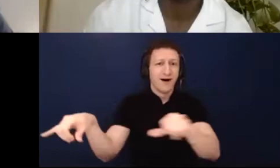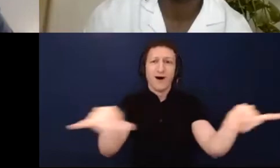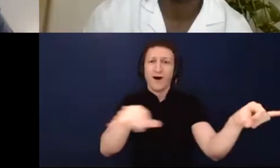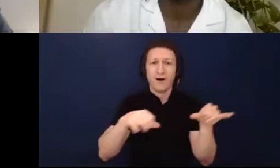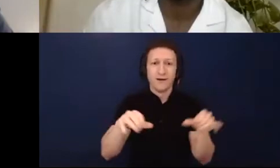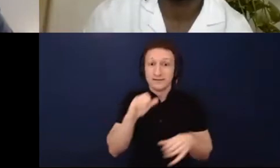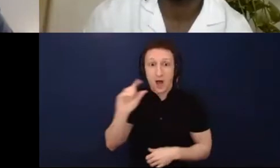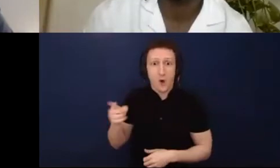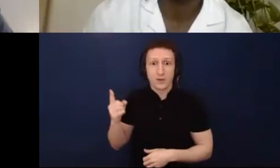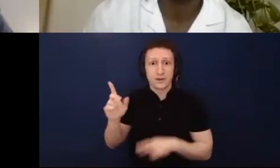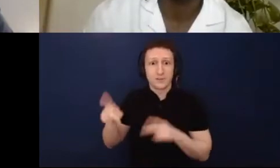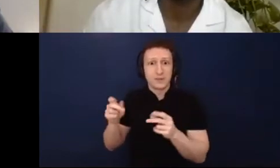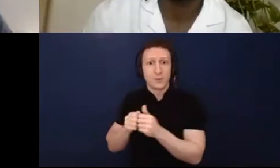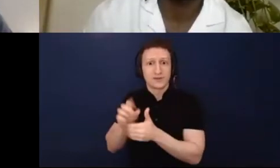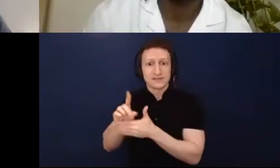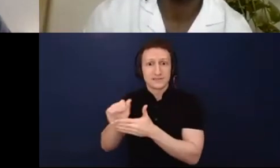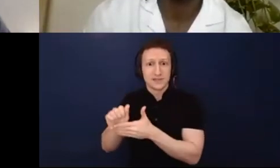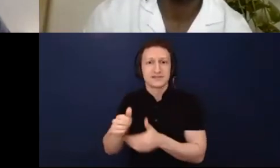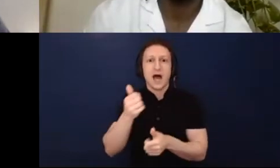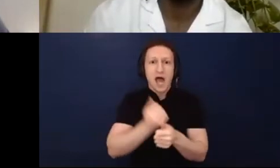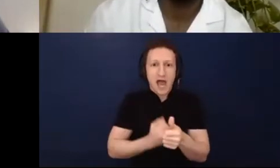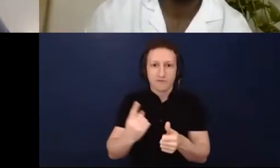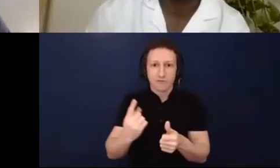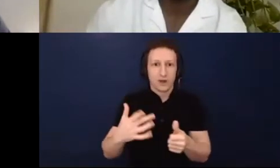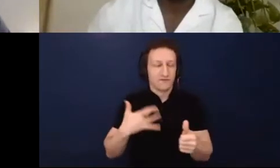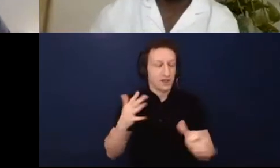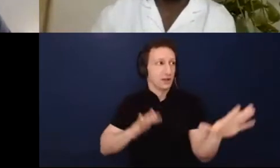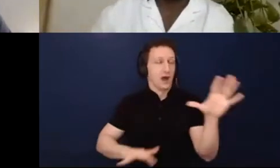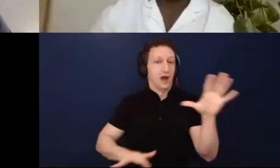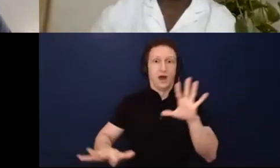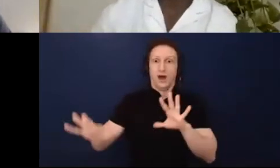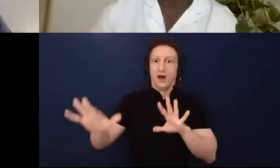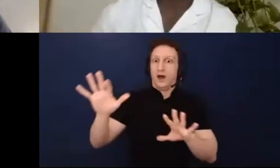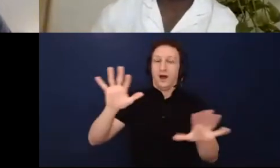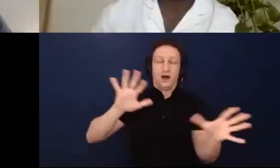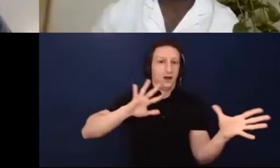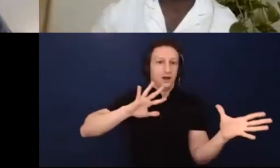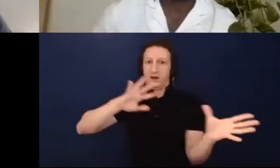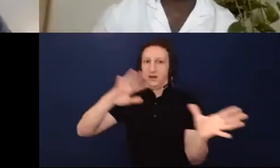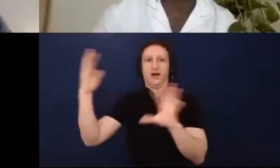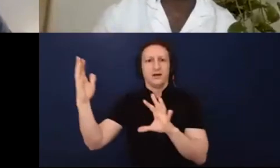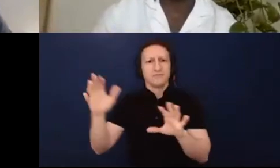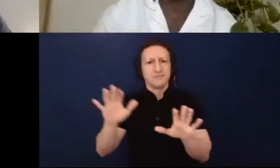We're all experiencing that disruption in our foundation. So how can